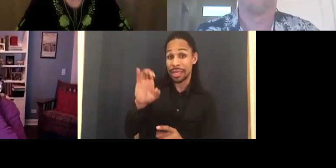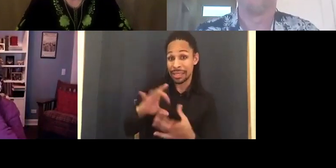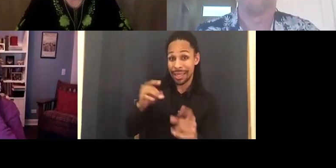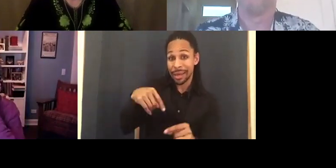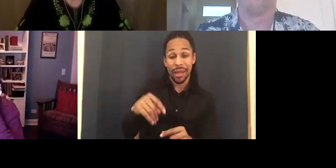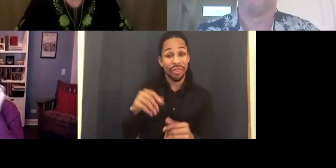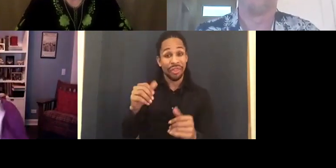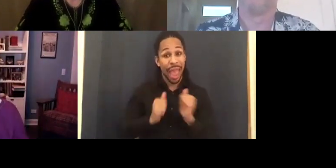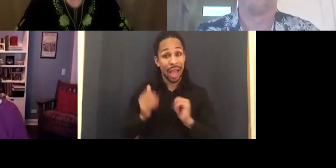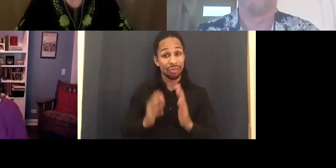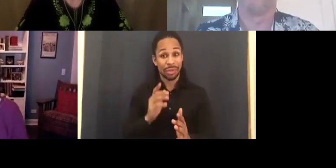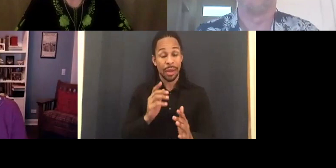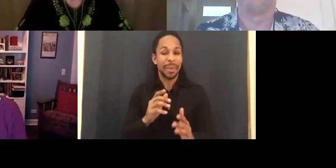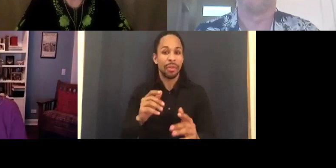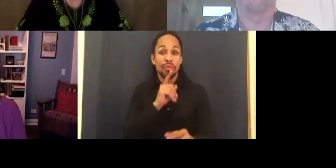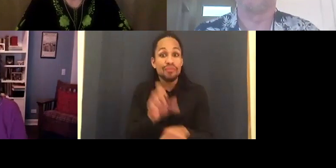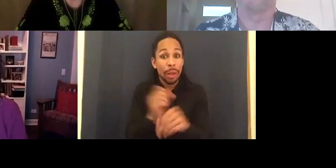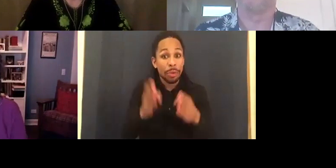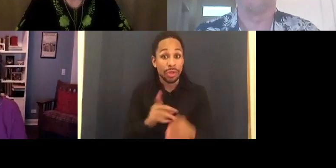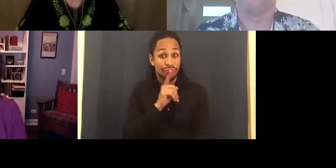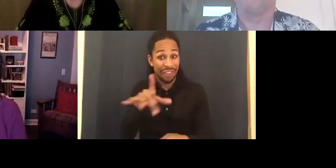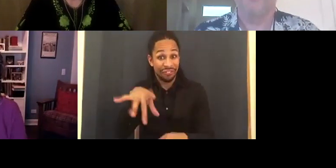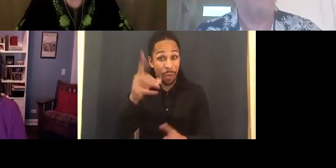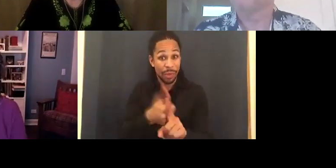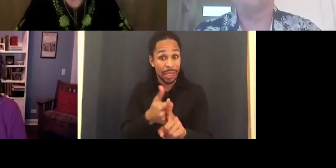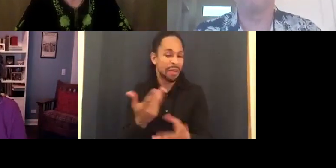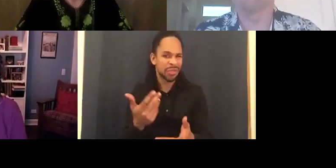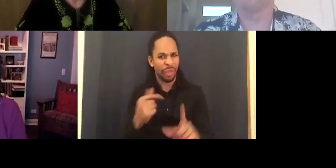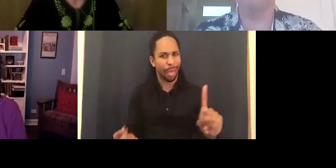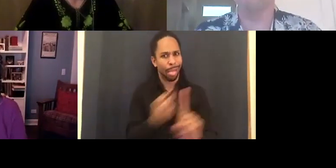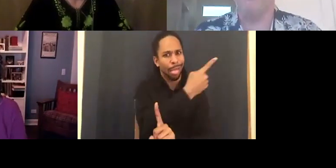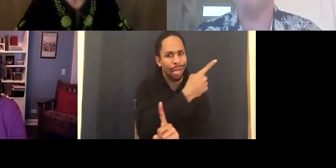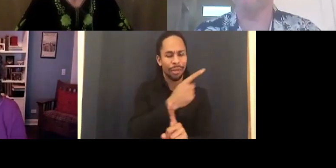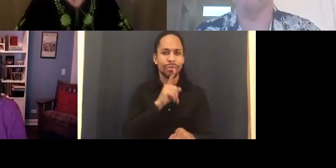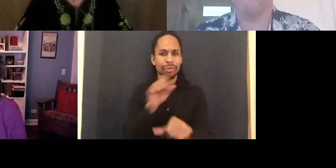That's my top one. LAWRENCE CARTER LONG: Two excellent,